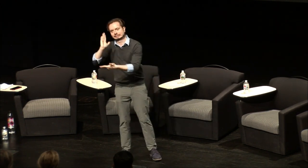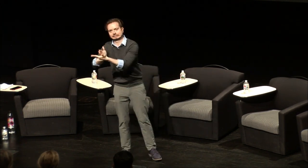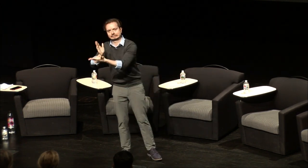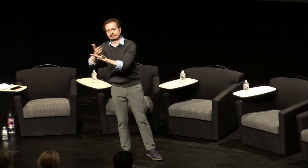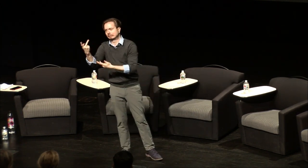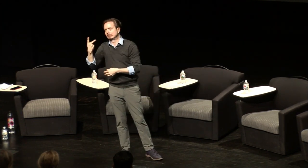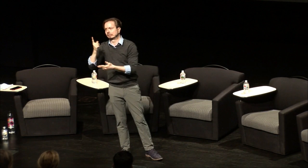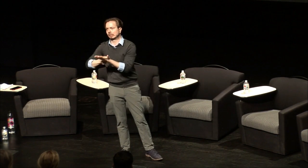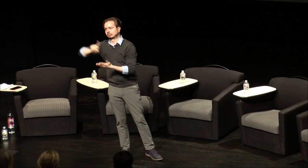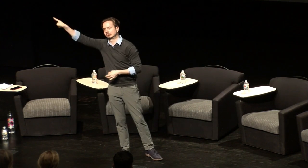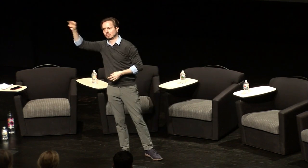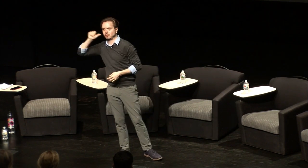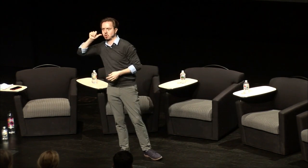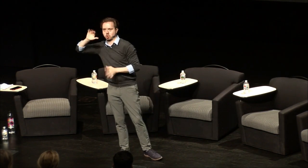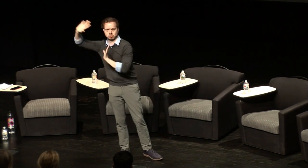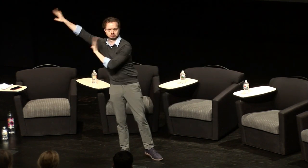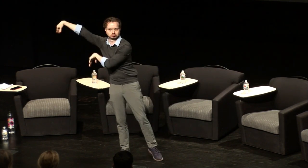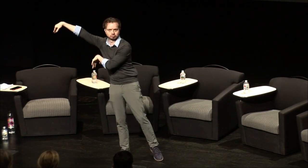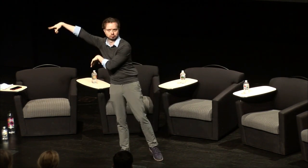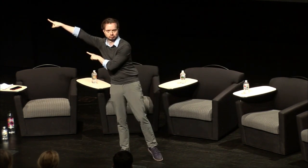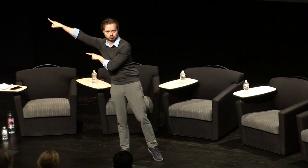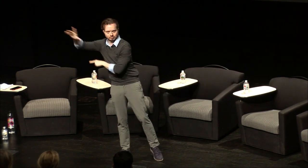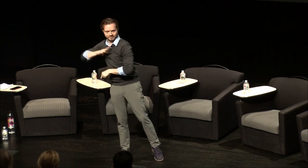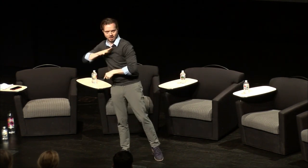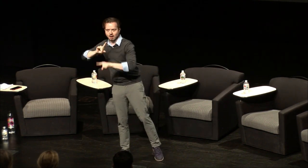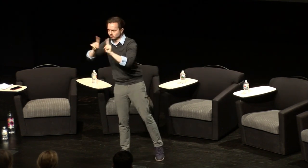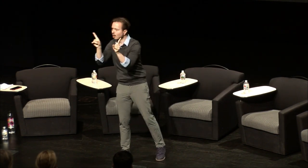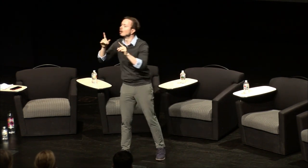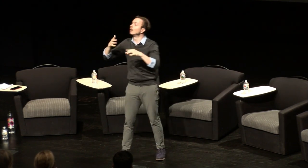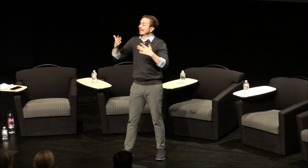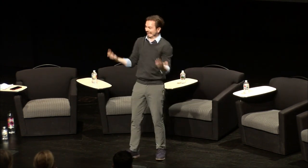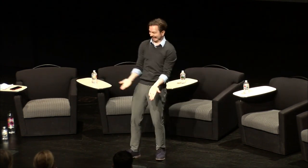life story well you know knock yeah I'll kick you out of the room and we can talk